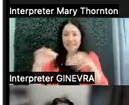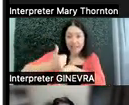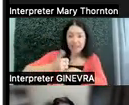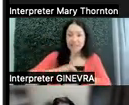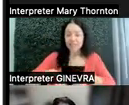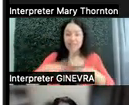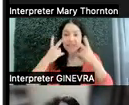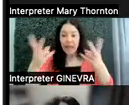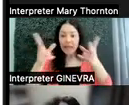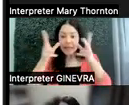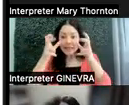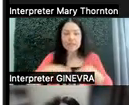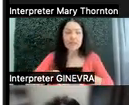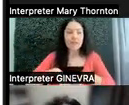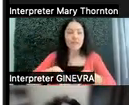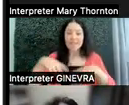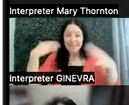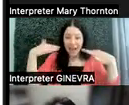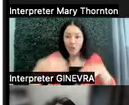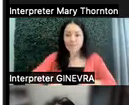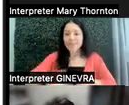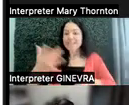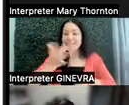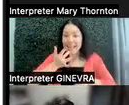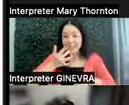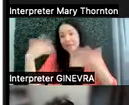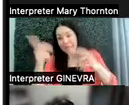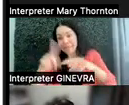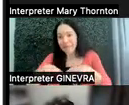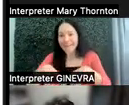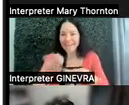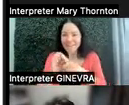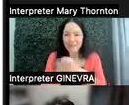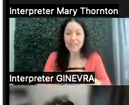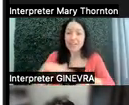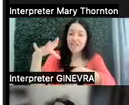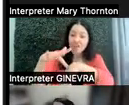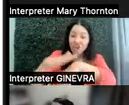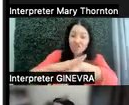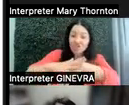depending on what environment you're in, touch, smell.